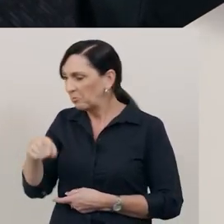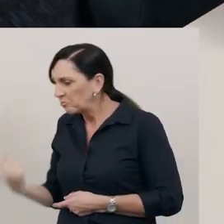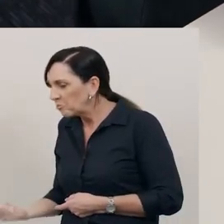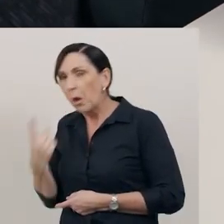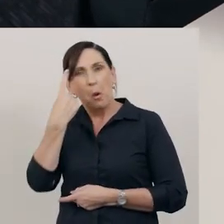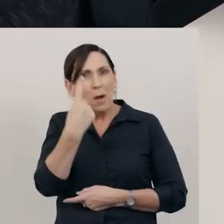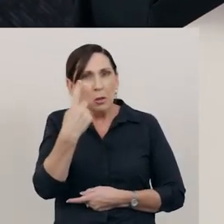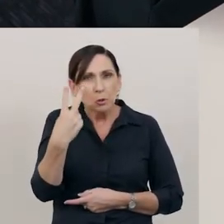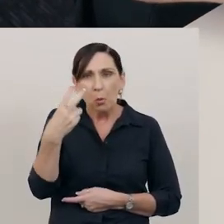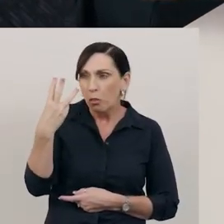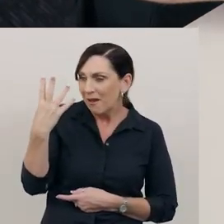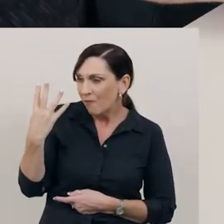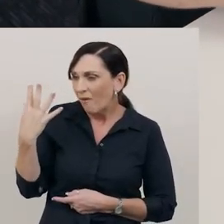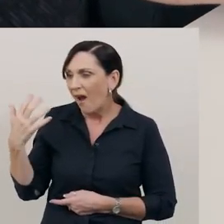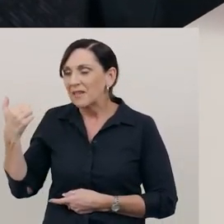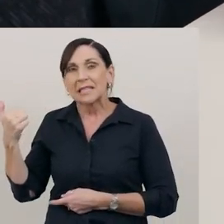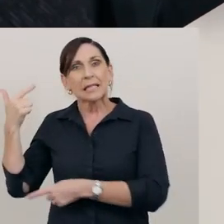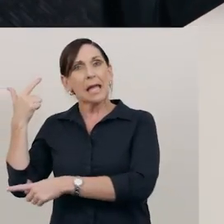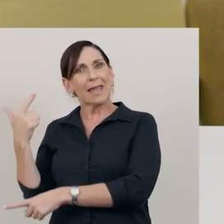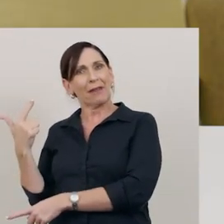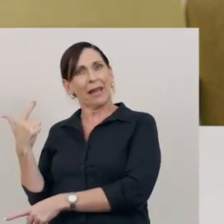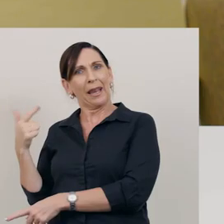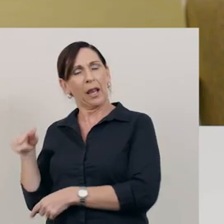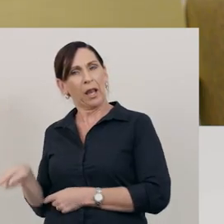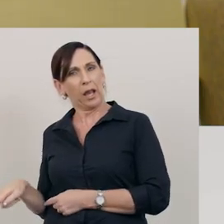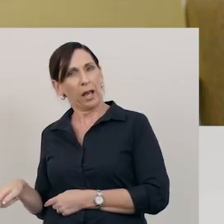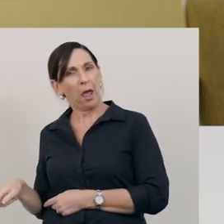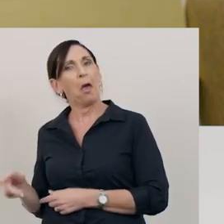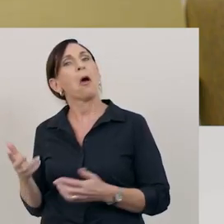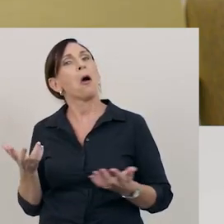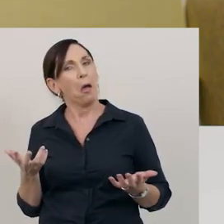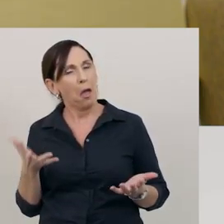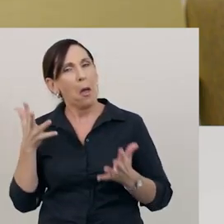1, 2, 3, 4, 5, 6, 7. This pile has 7.